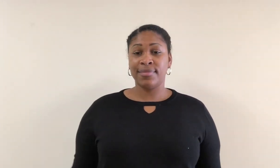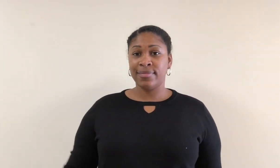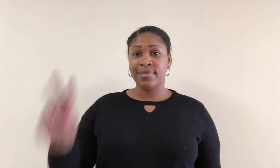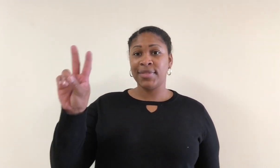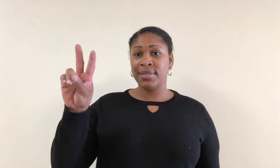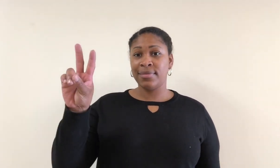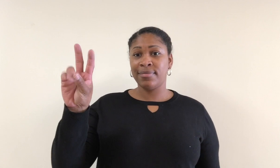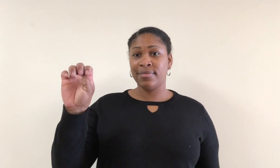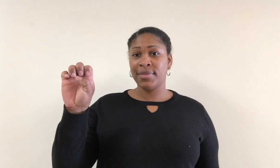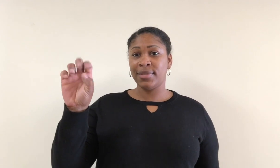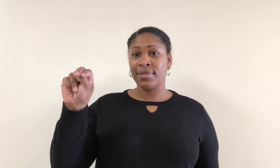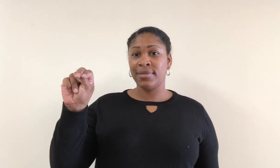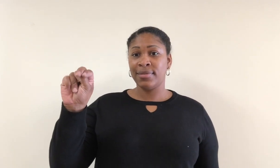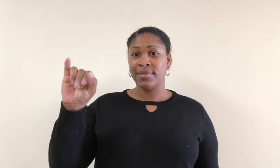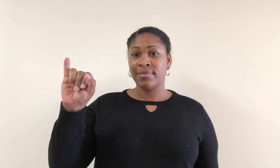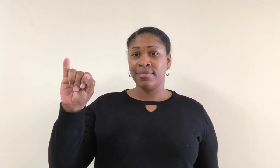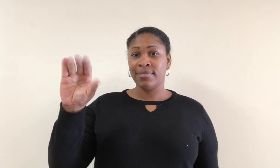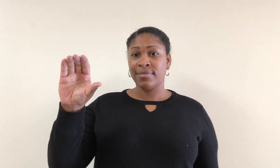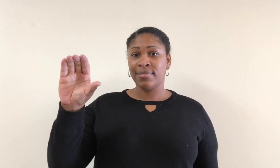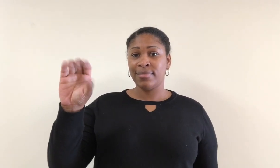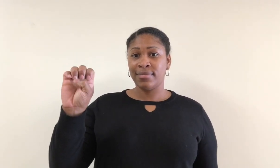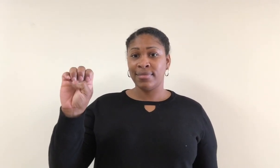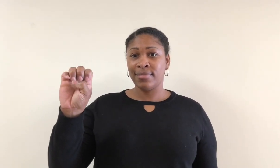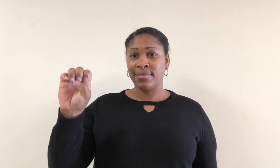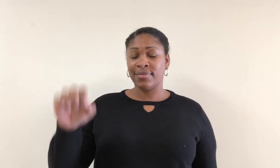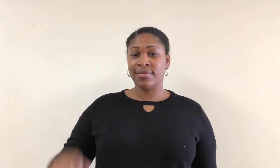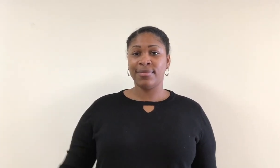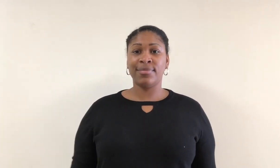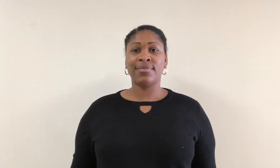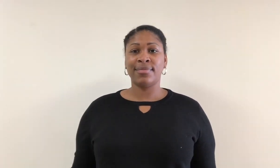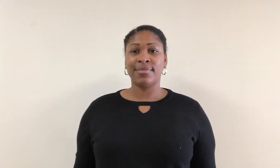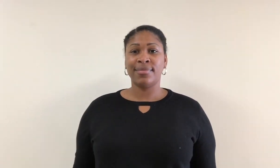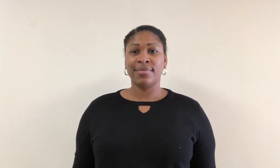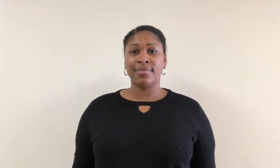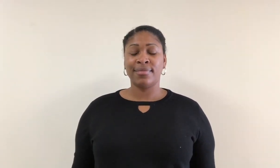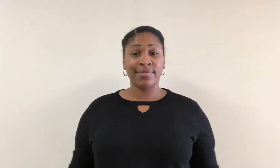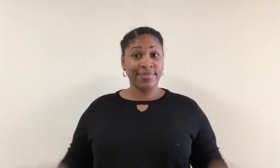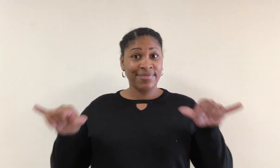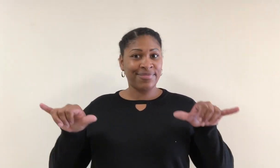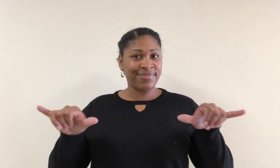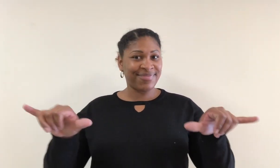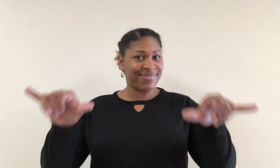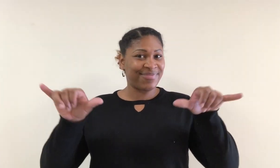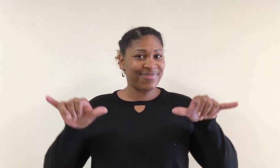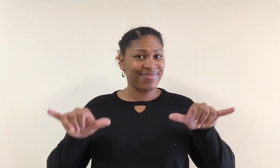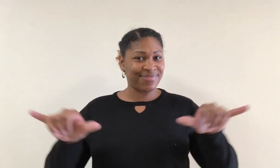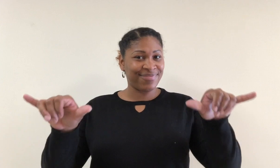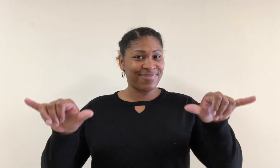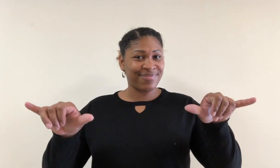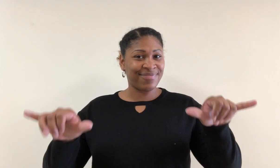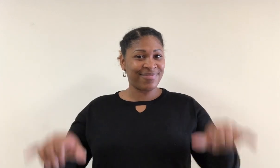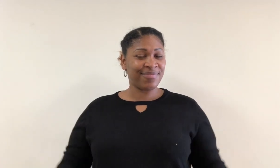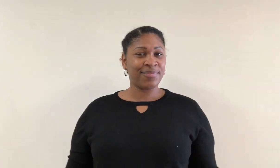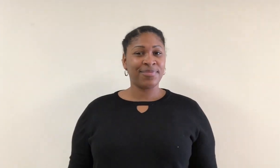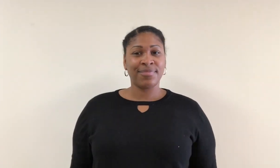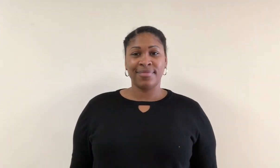Venice